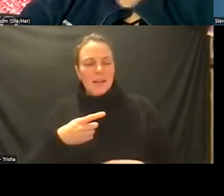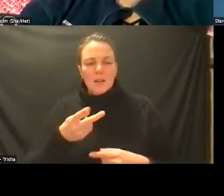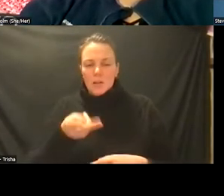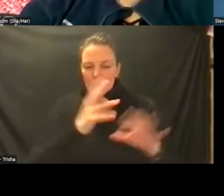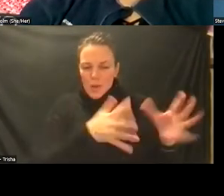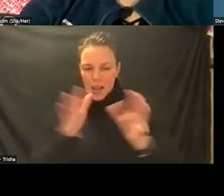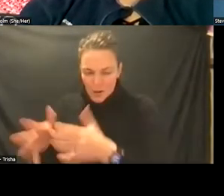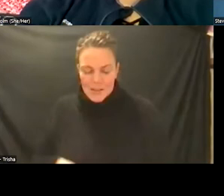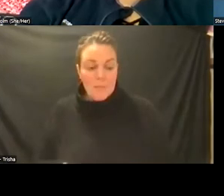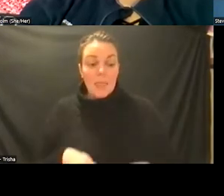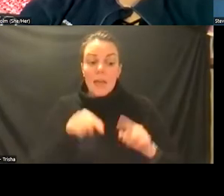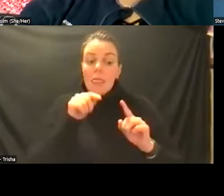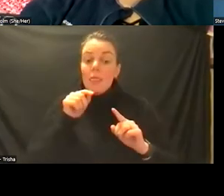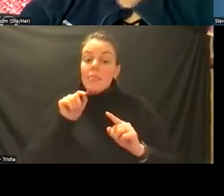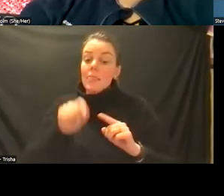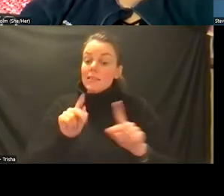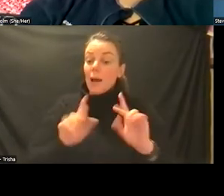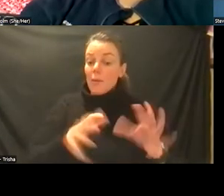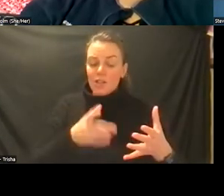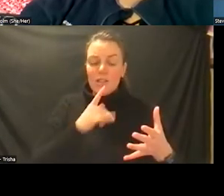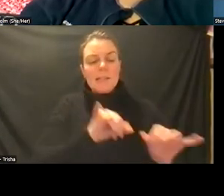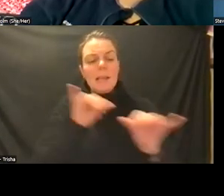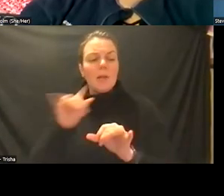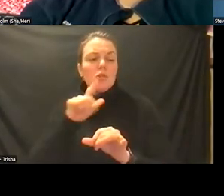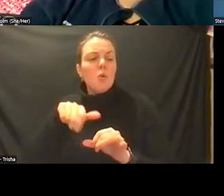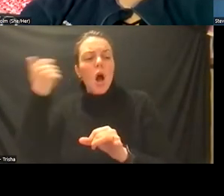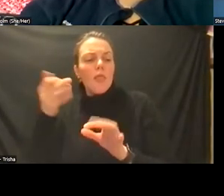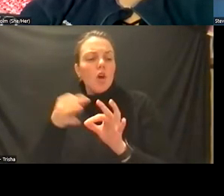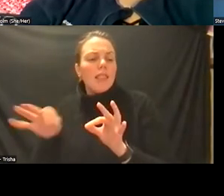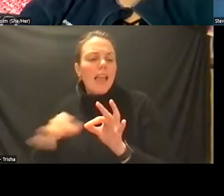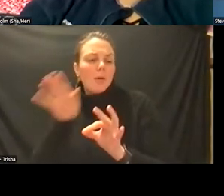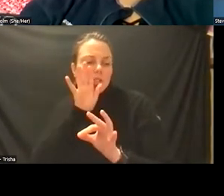similar to other non-english speaking populations okay it's a different language hopefully